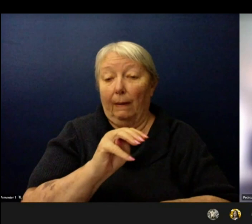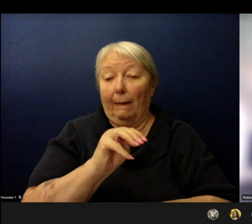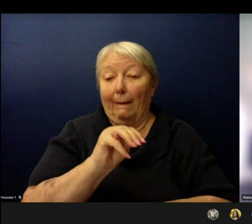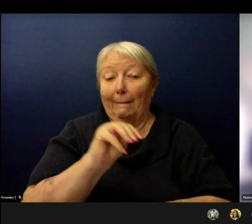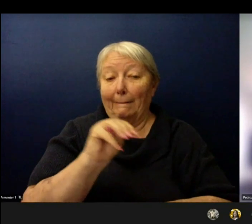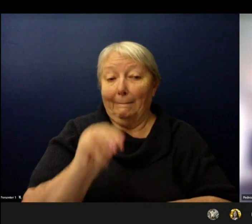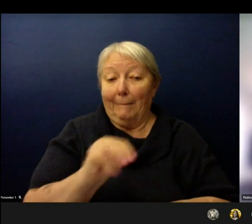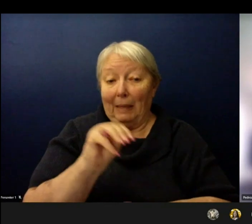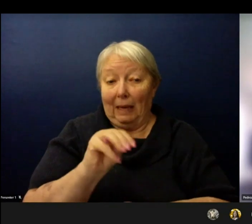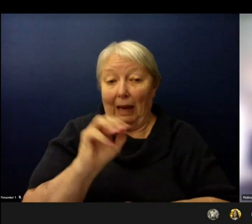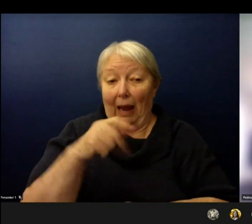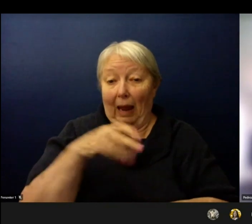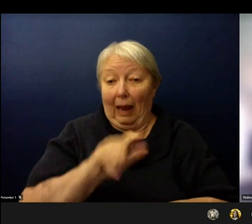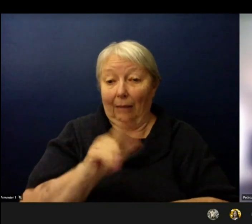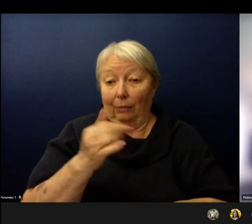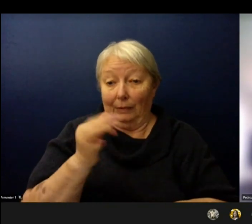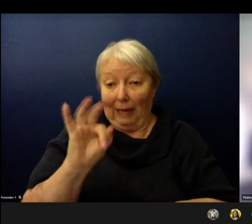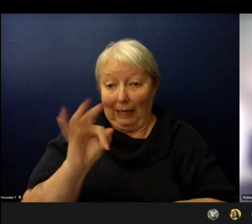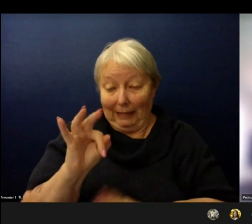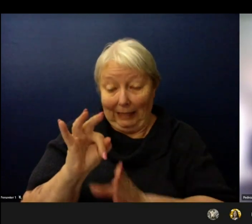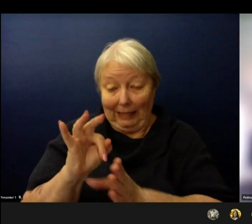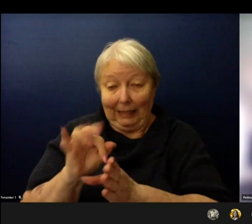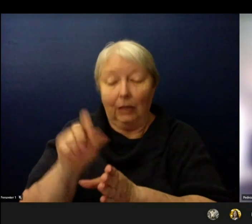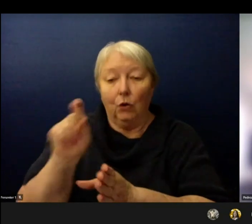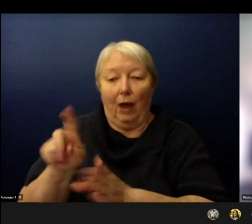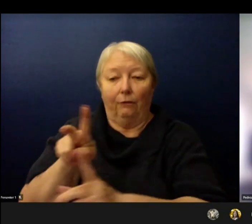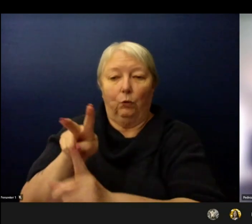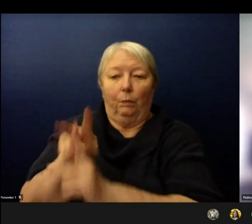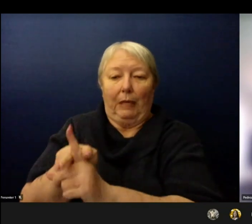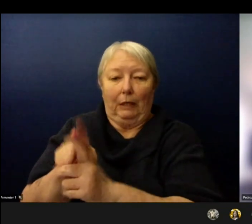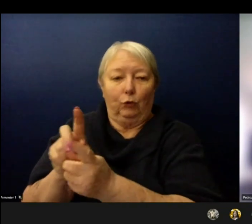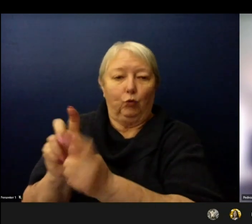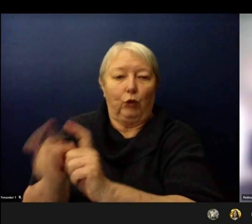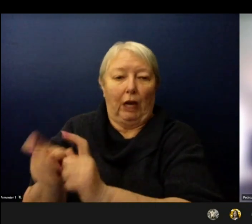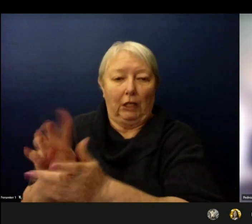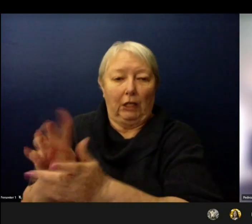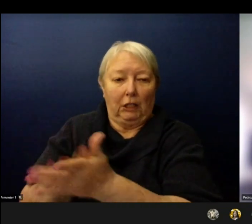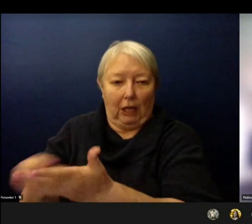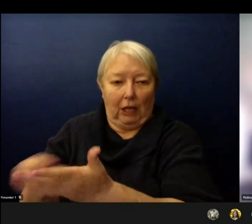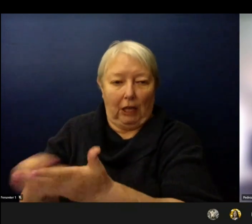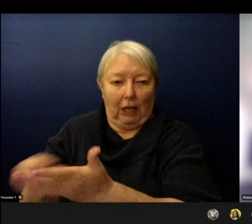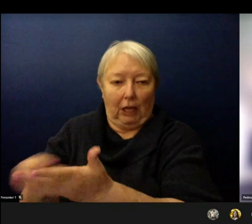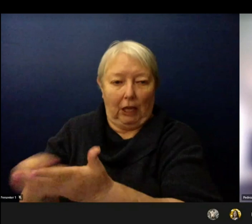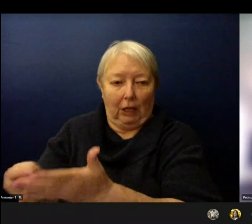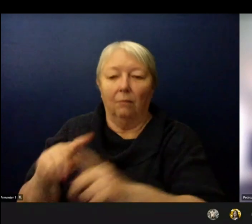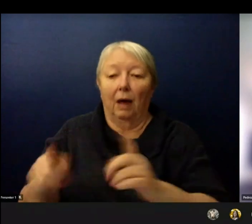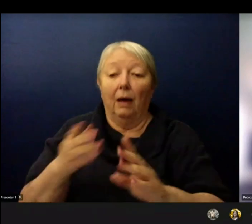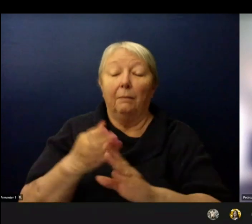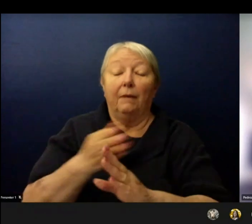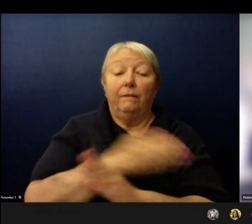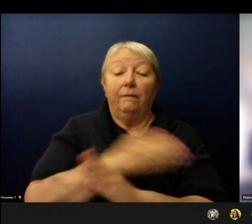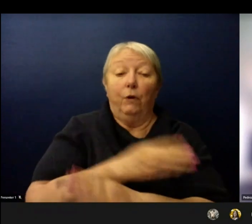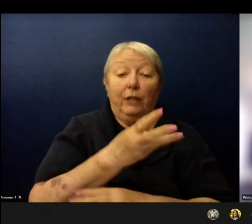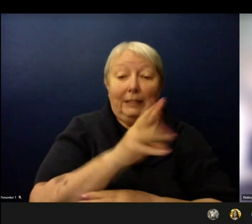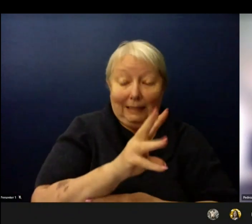the formal appeals process which is on the district website. And I will now pass this on to Carrie Nicholson